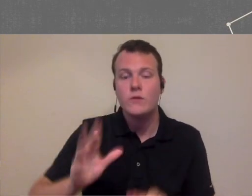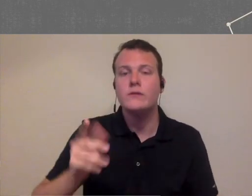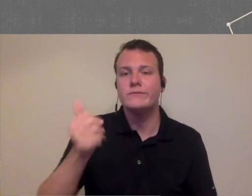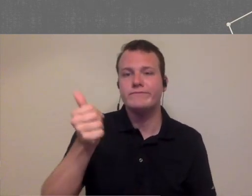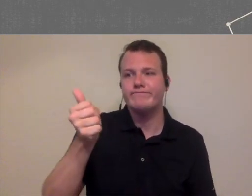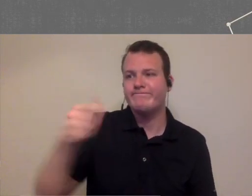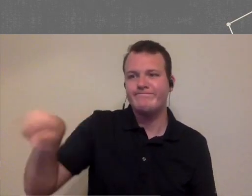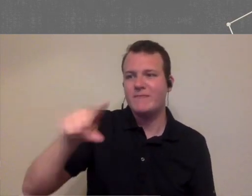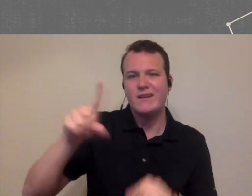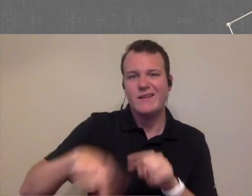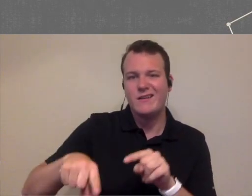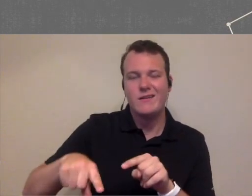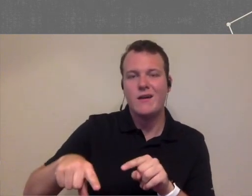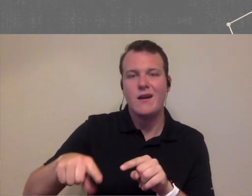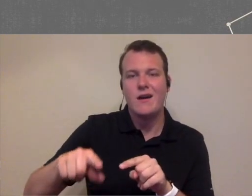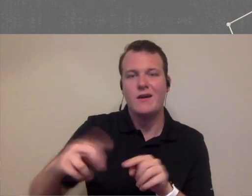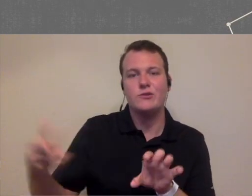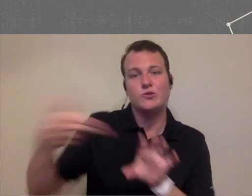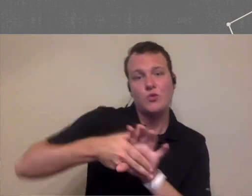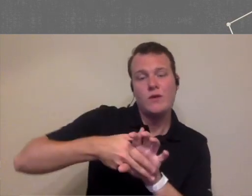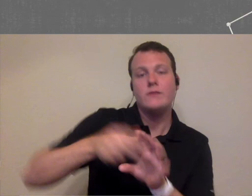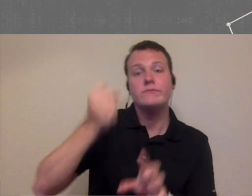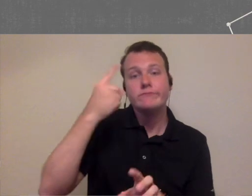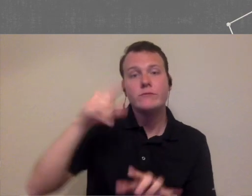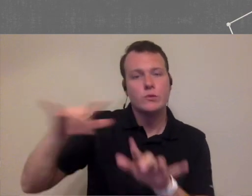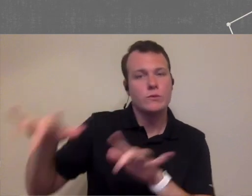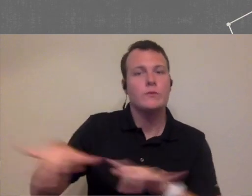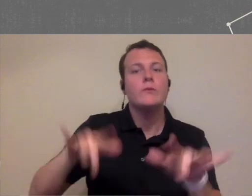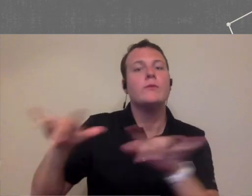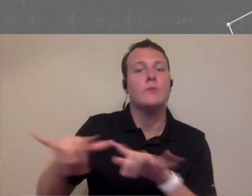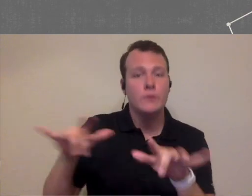were unable to attend today please let them know that we have recorded the